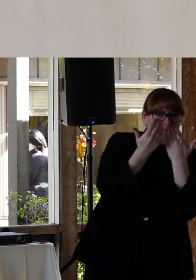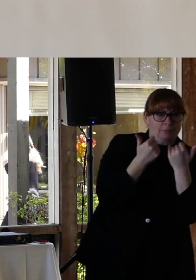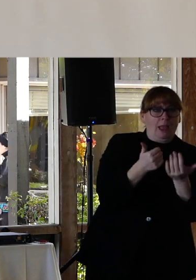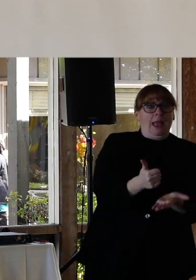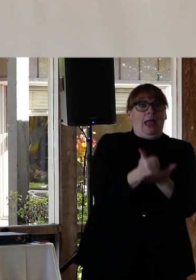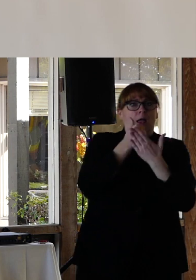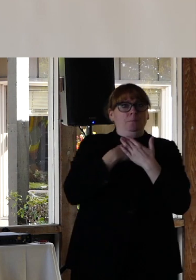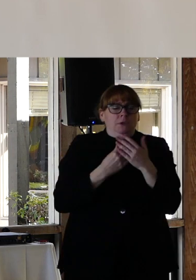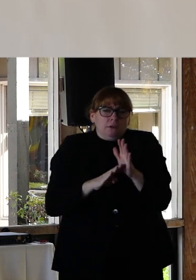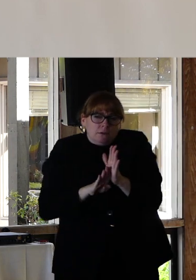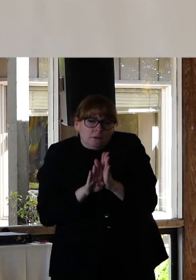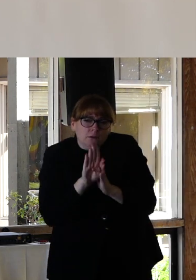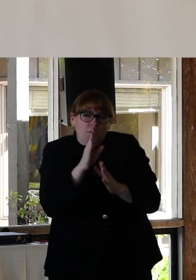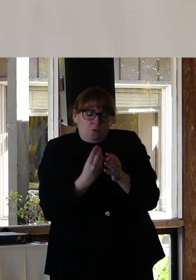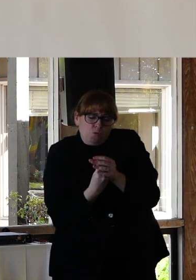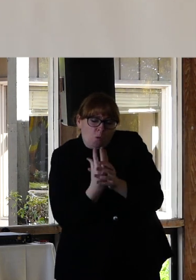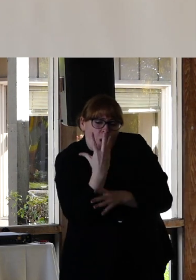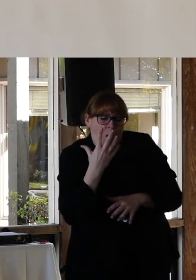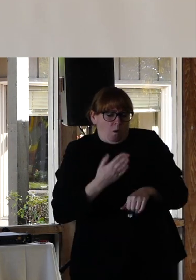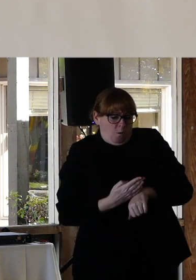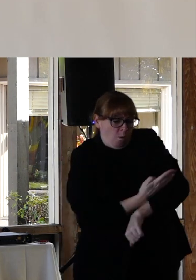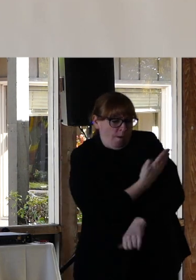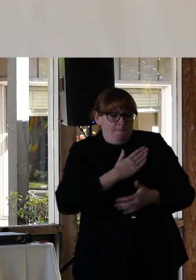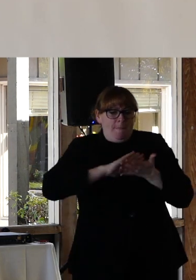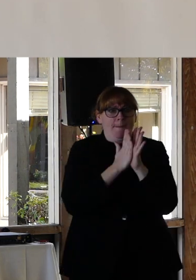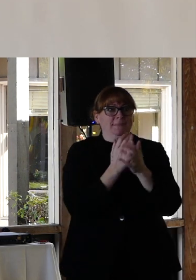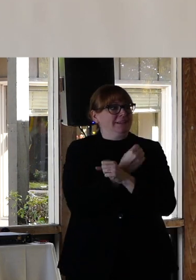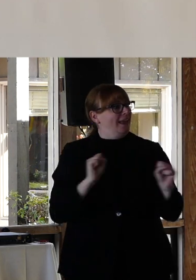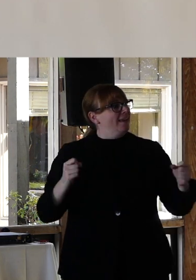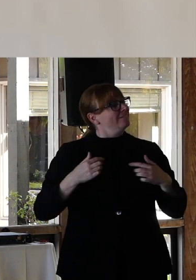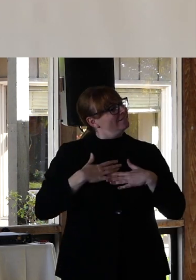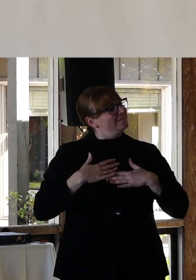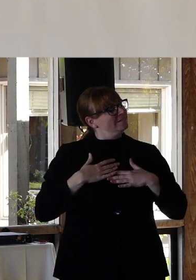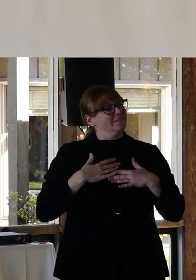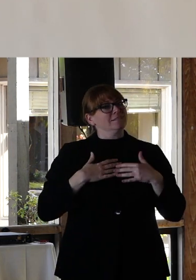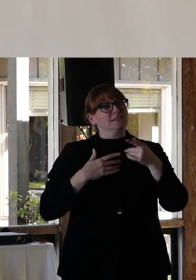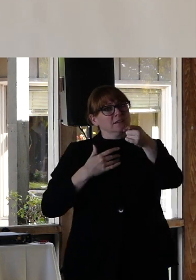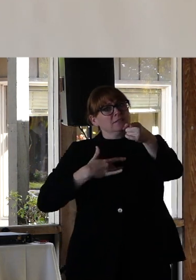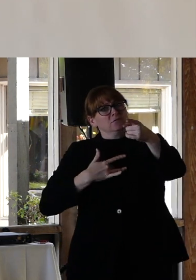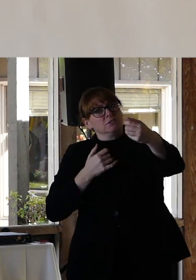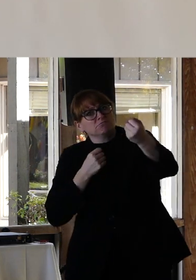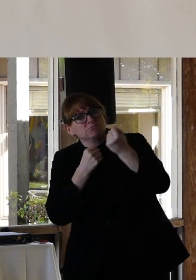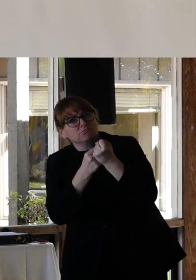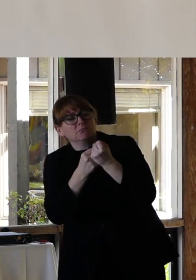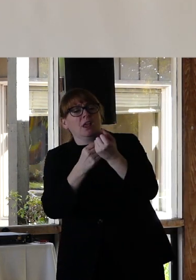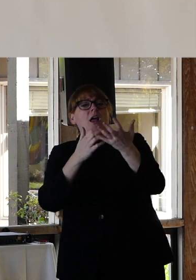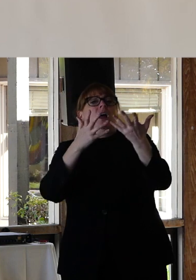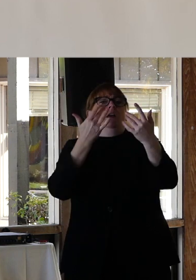people to come to and be open with and receive support from. Third, focus